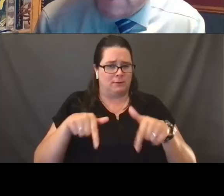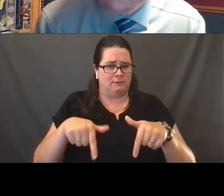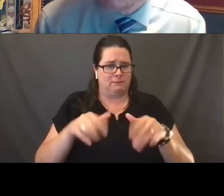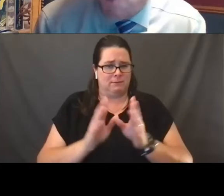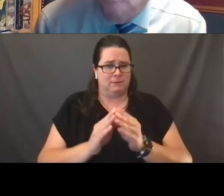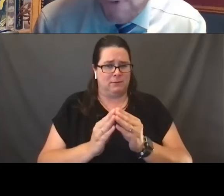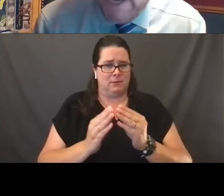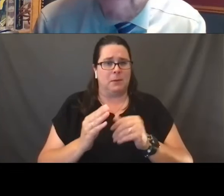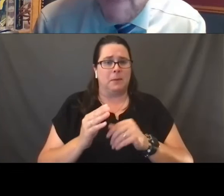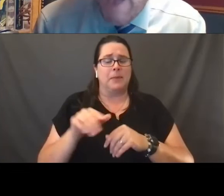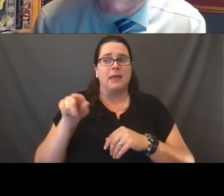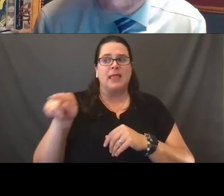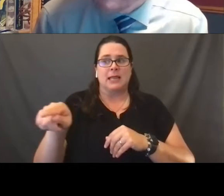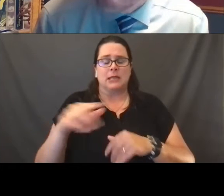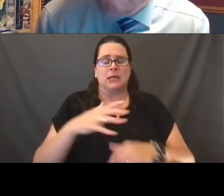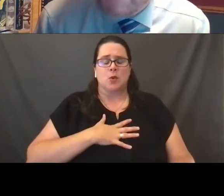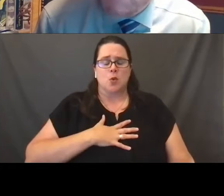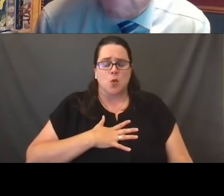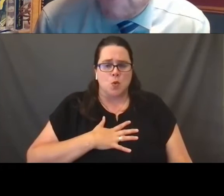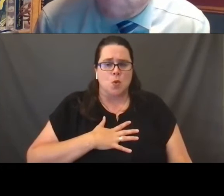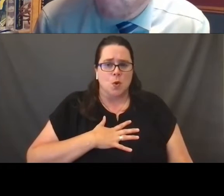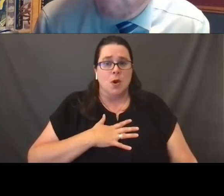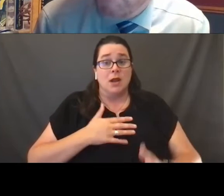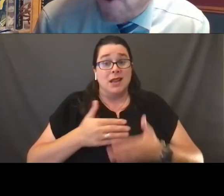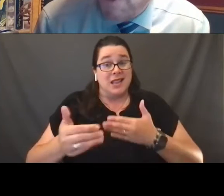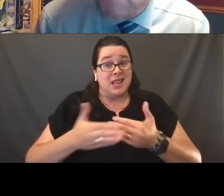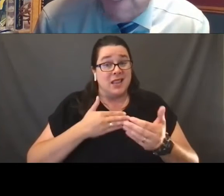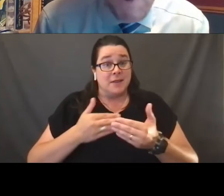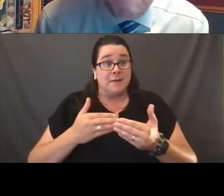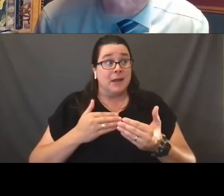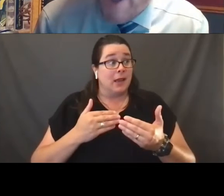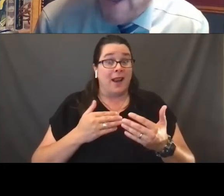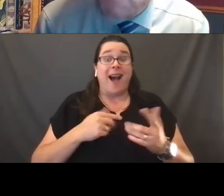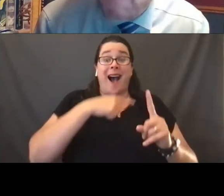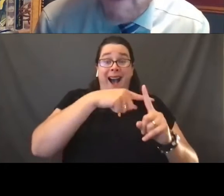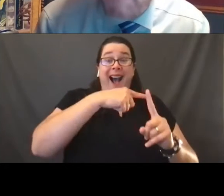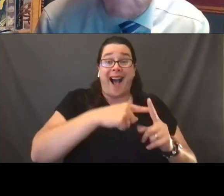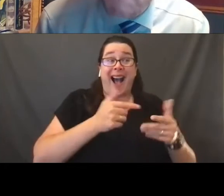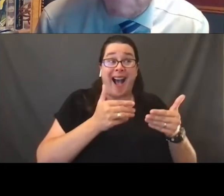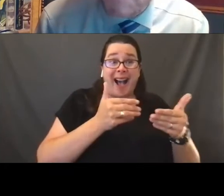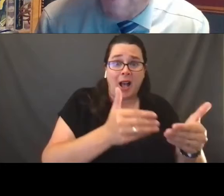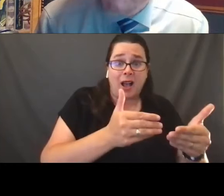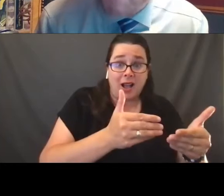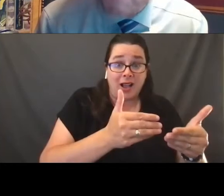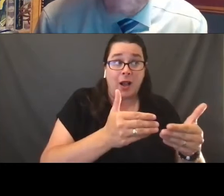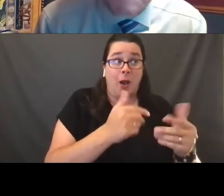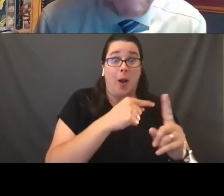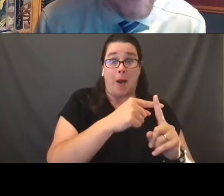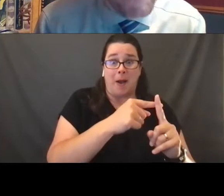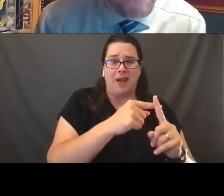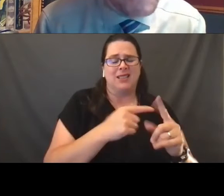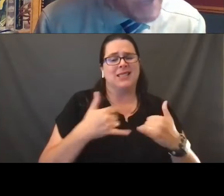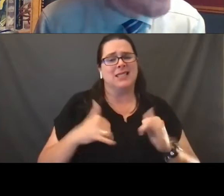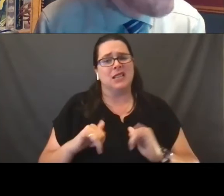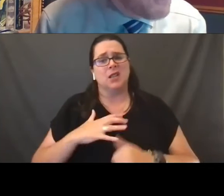This is sobering because even the midst of these movement forwards, and I wanna be positive about much of this, but also to be very, very ,